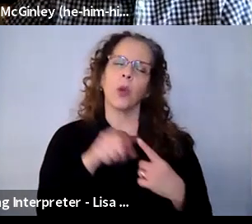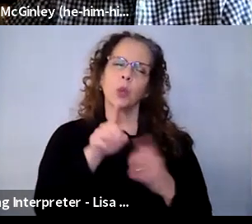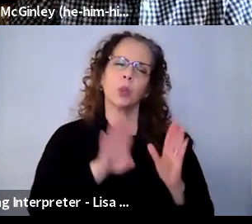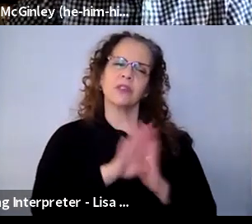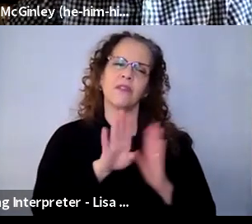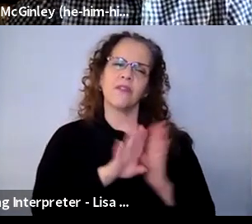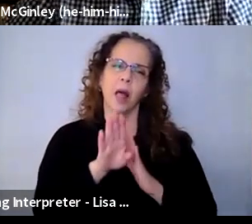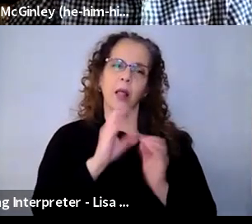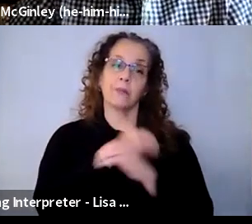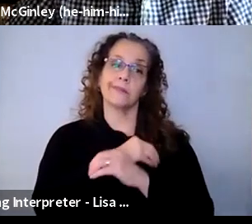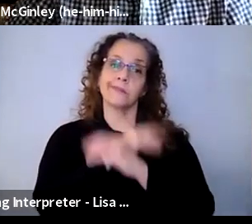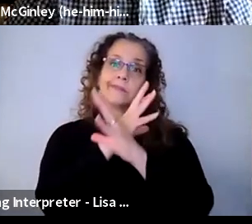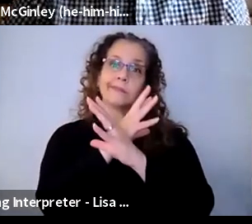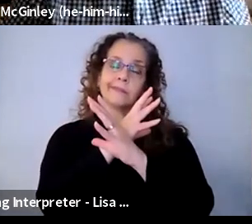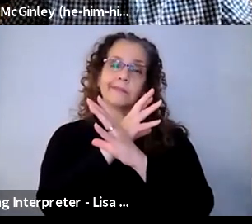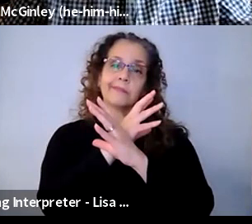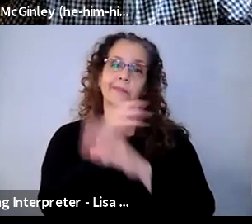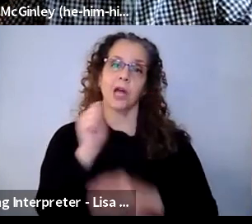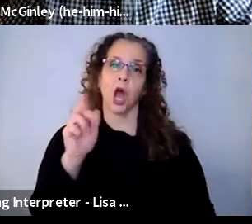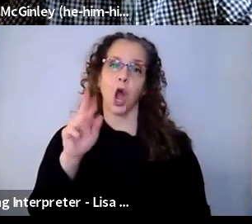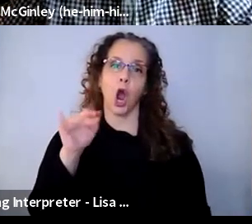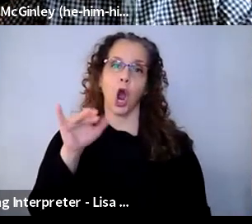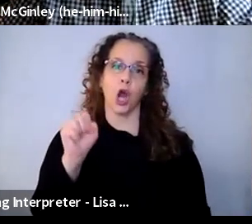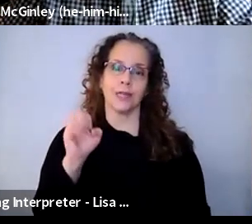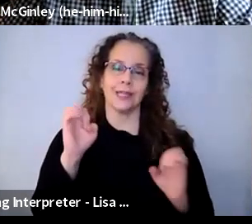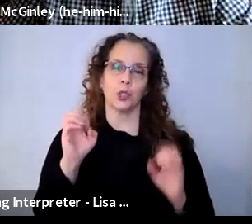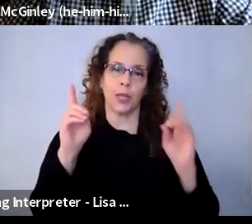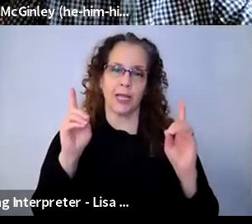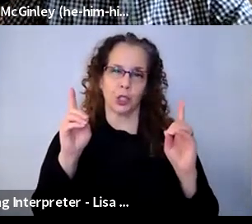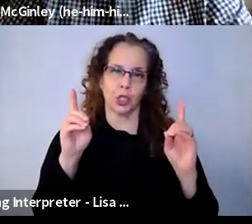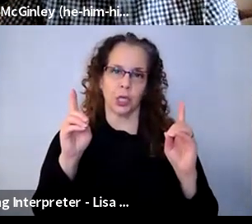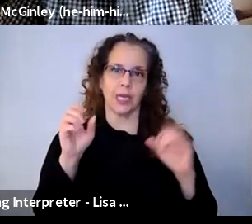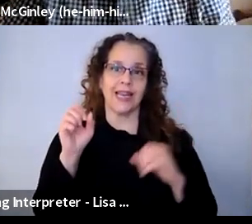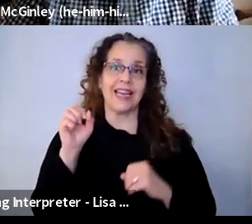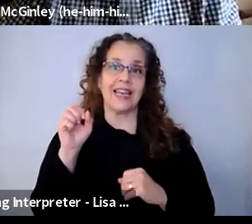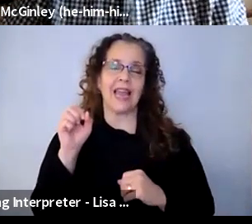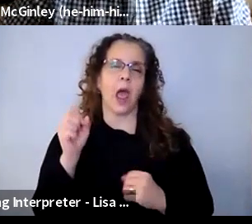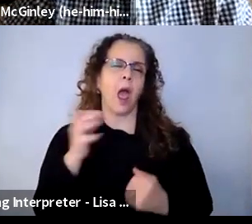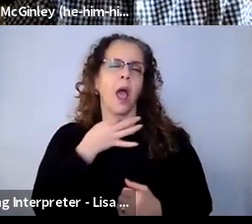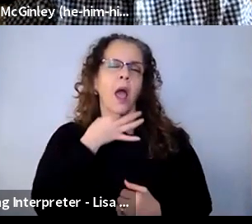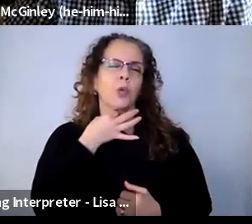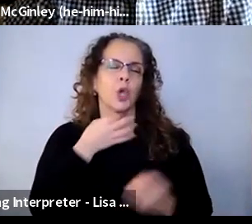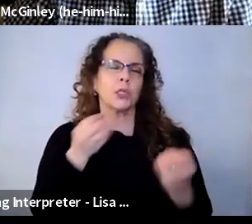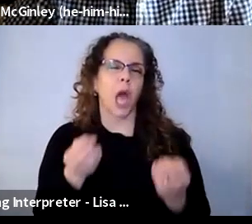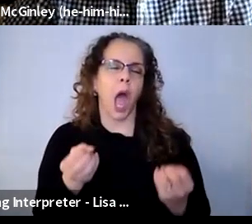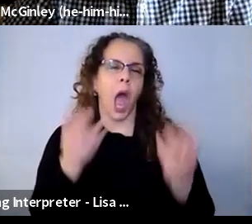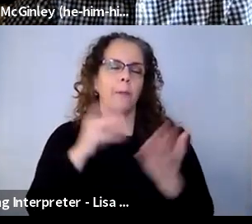they haven't done it yet. How many people do you like to have in the virtual room? How many students do you feel is like the